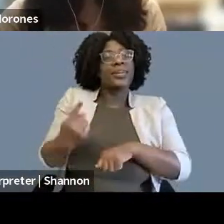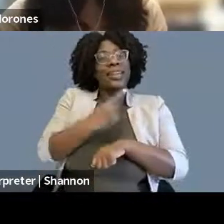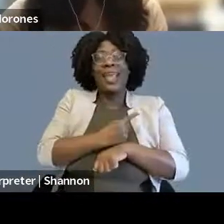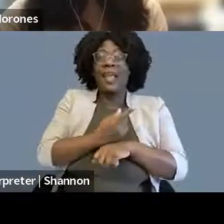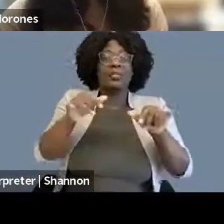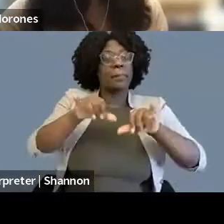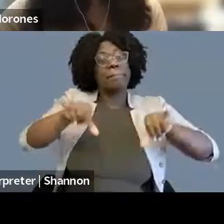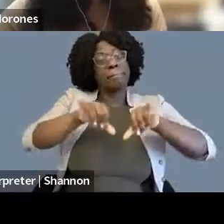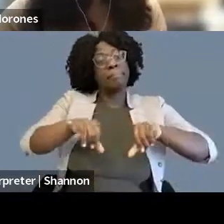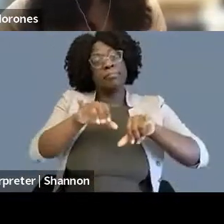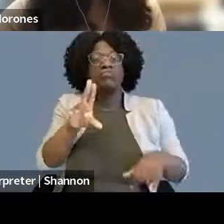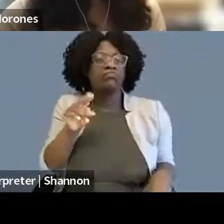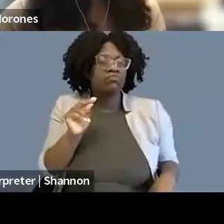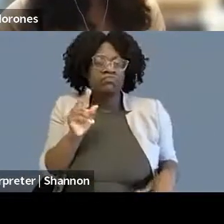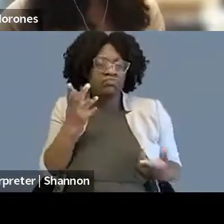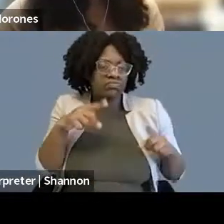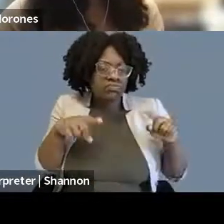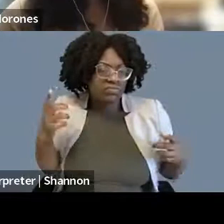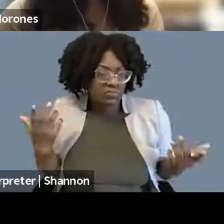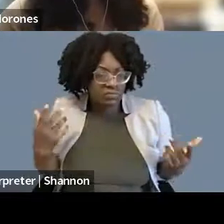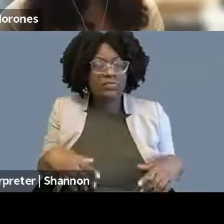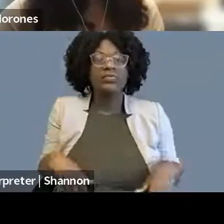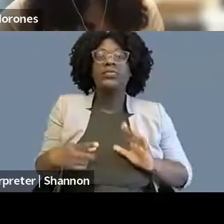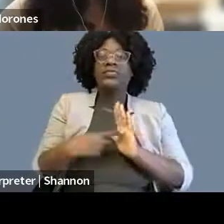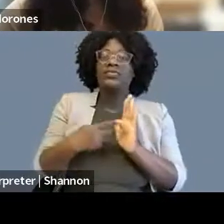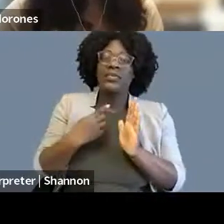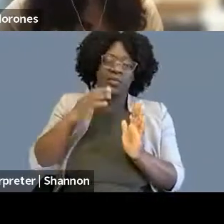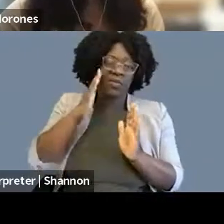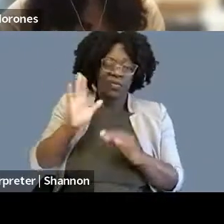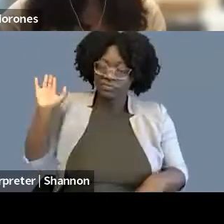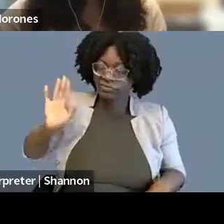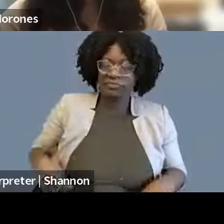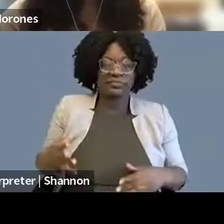Oftentimes, I'll have days full of meetings where we're just talking about current litigation